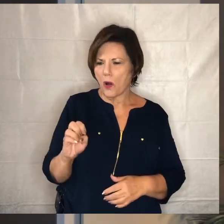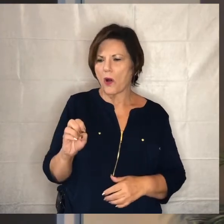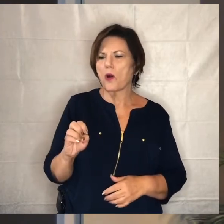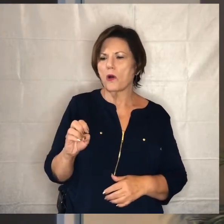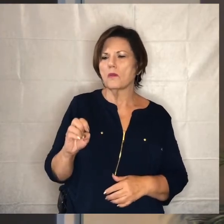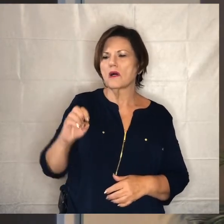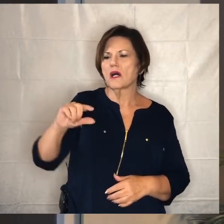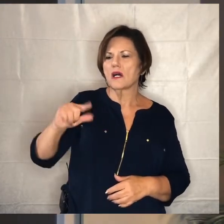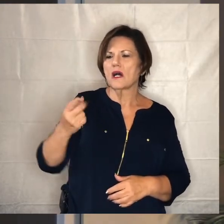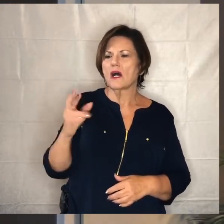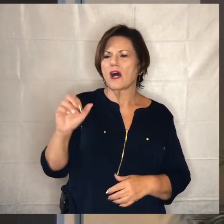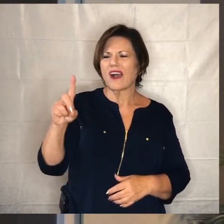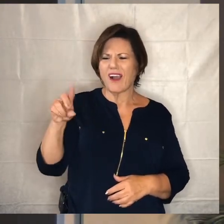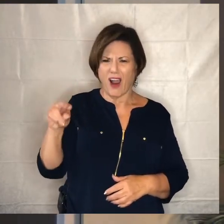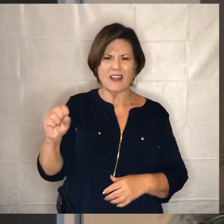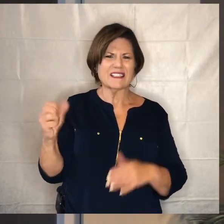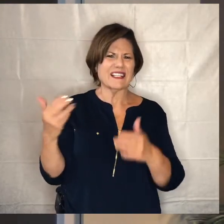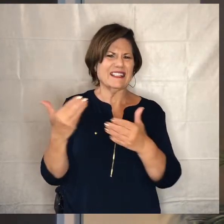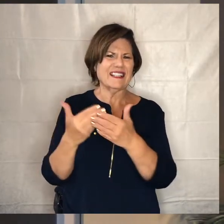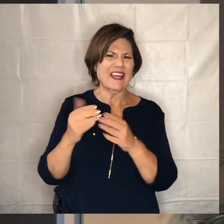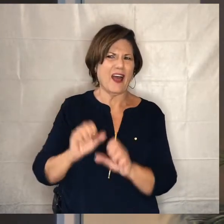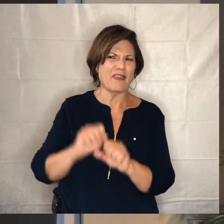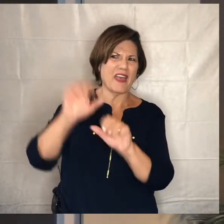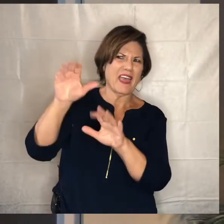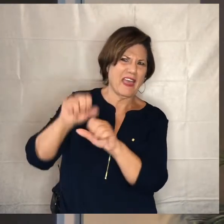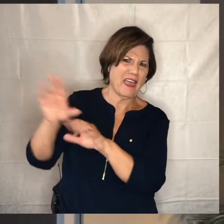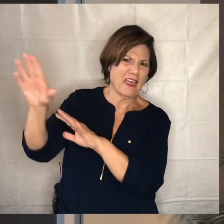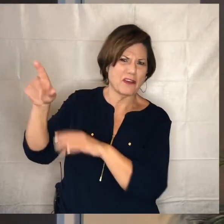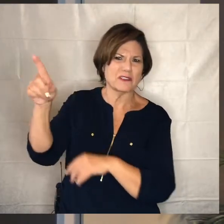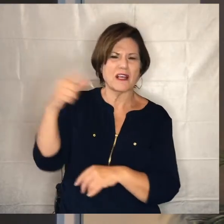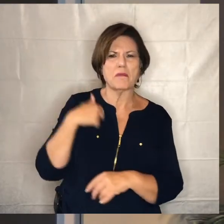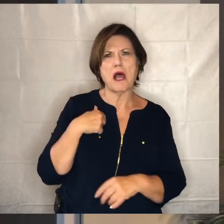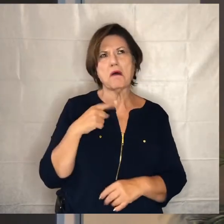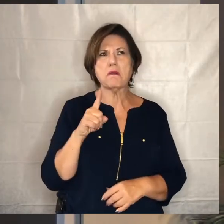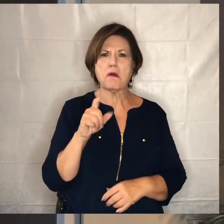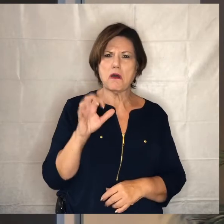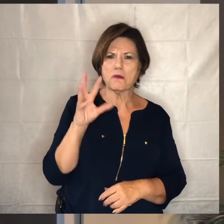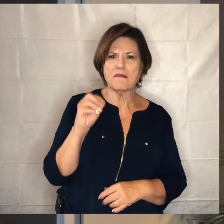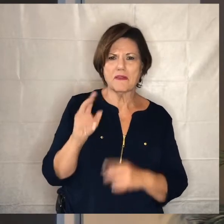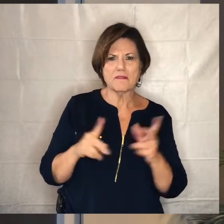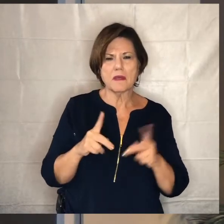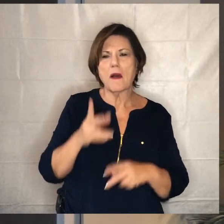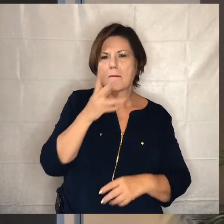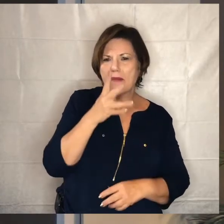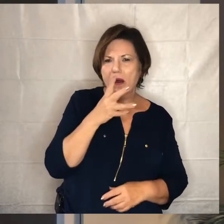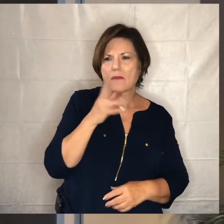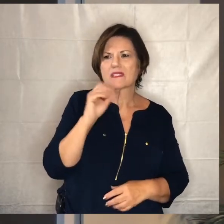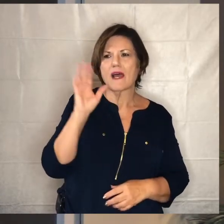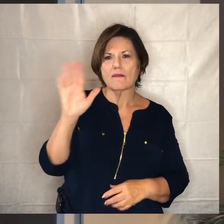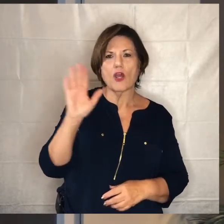a little bit away from things and they house about 150 people a number of just moms and their kids